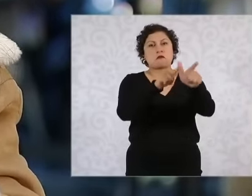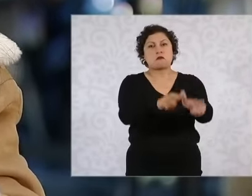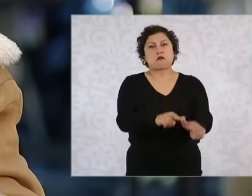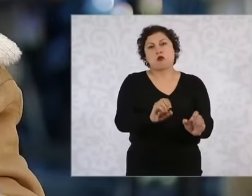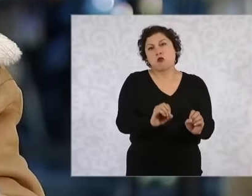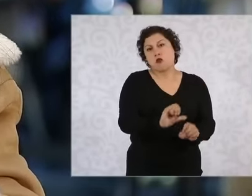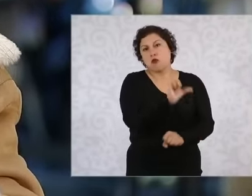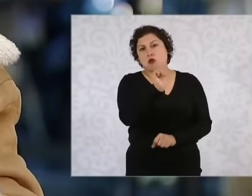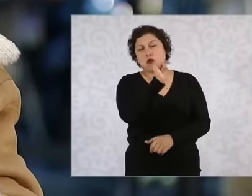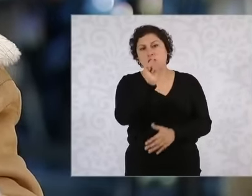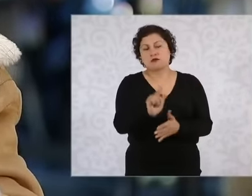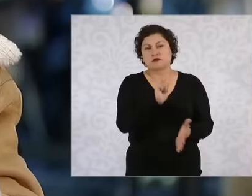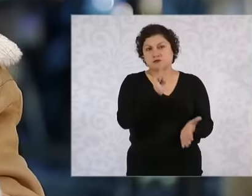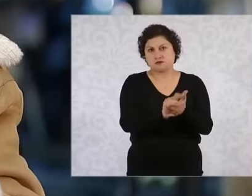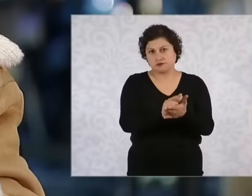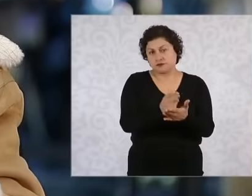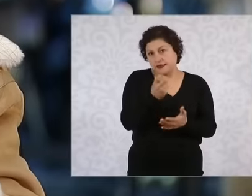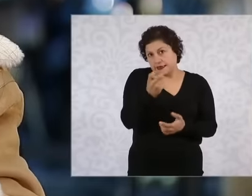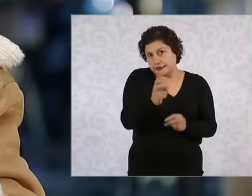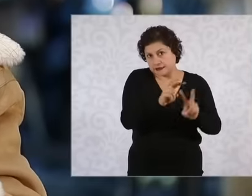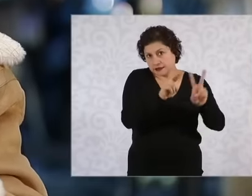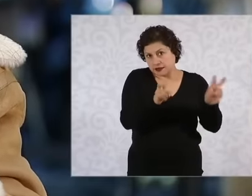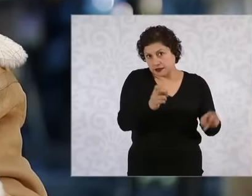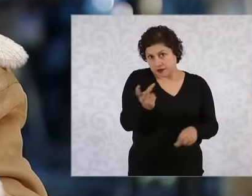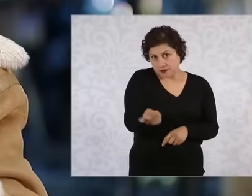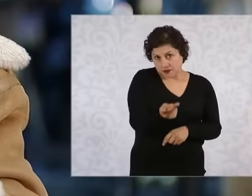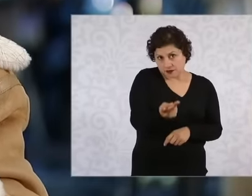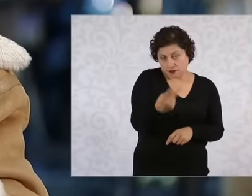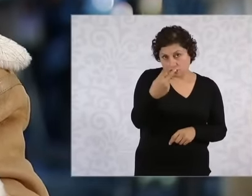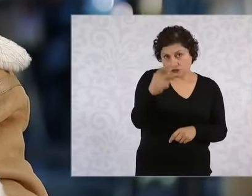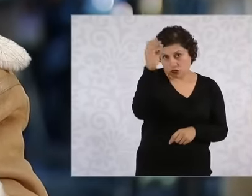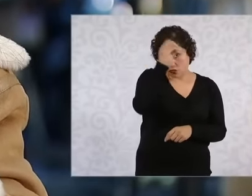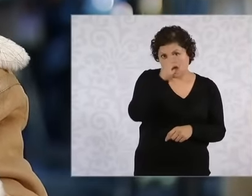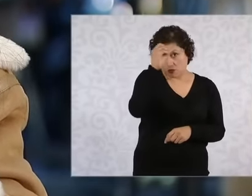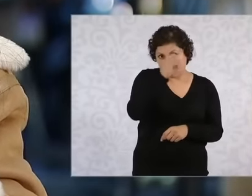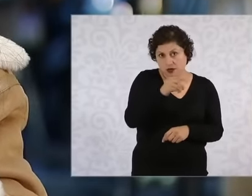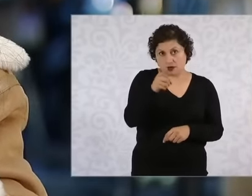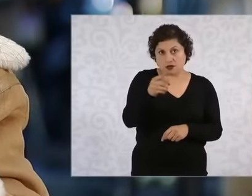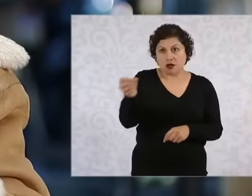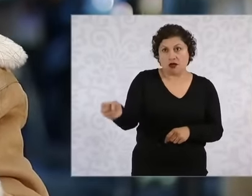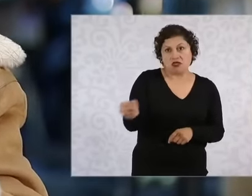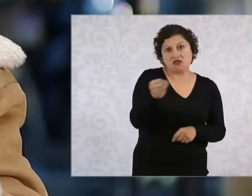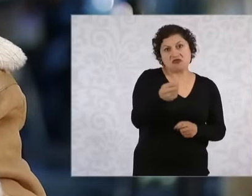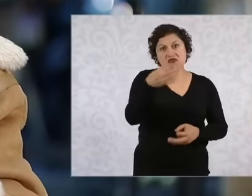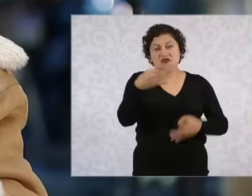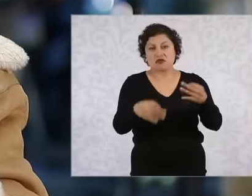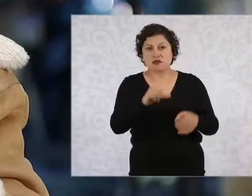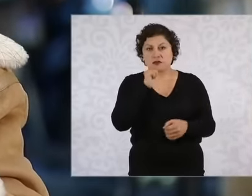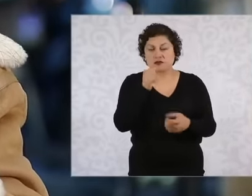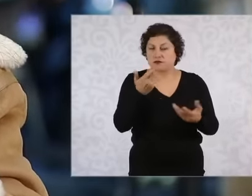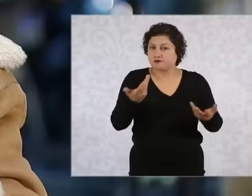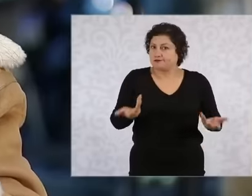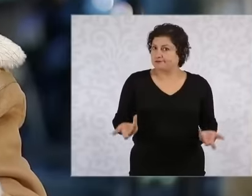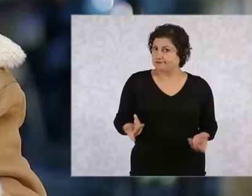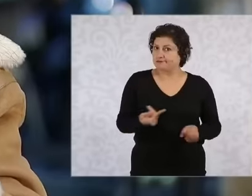laws, ask them about that. If it is not a political error, then not making use of the laws because